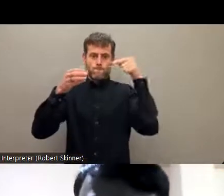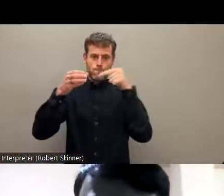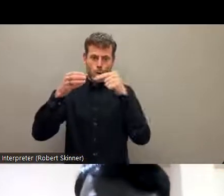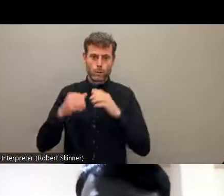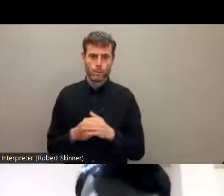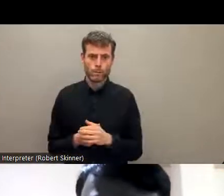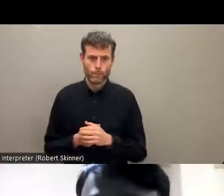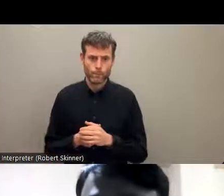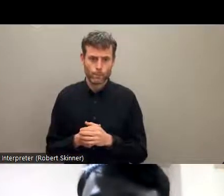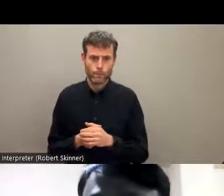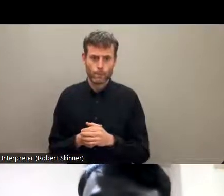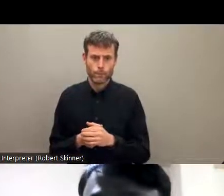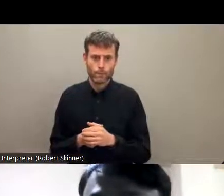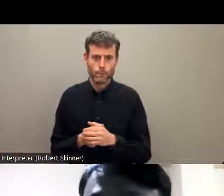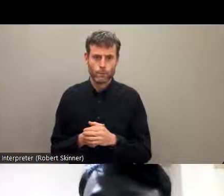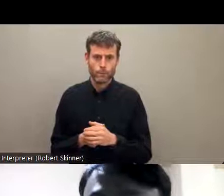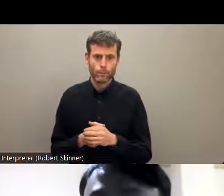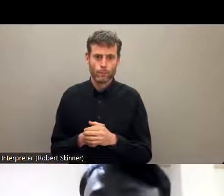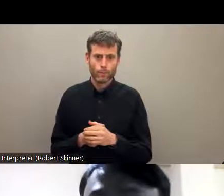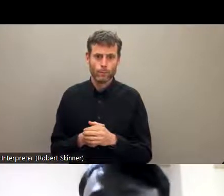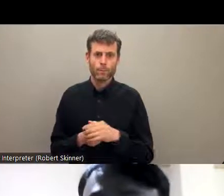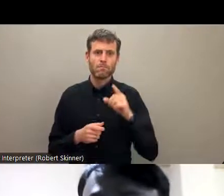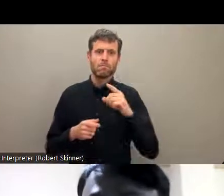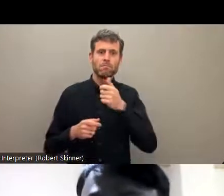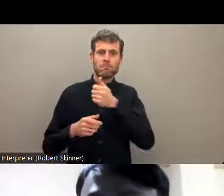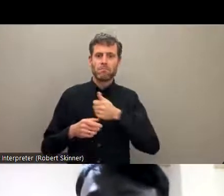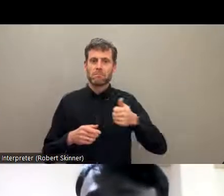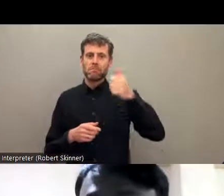the priests and the, you know,